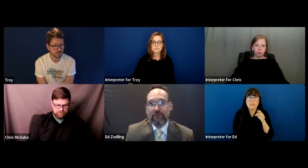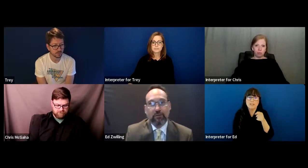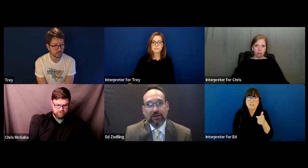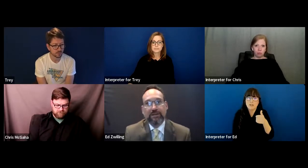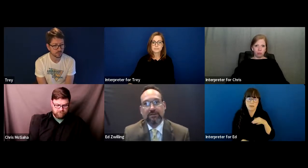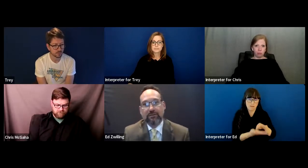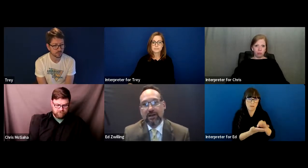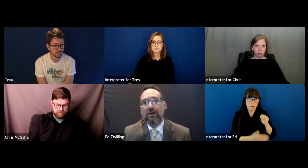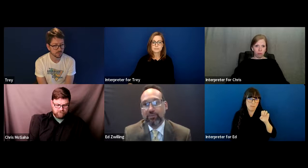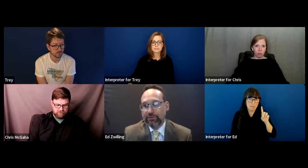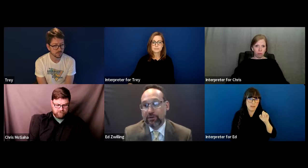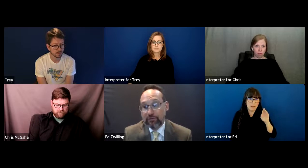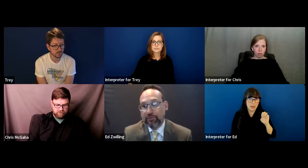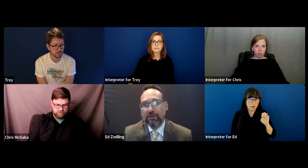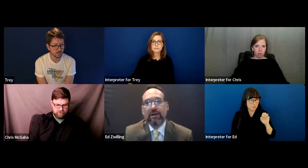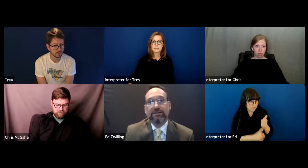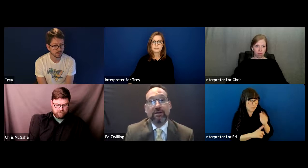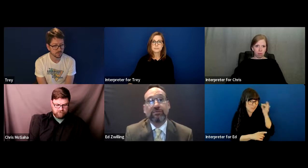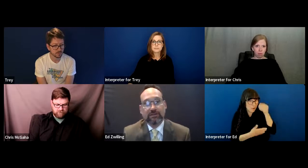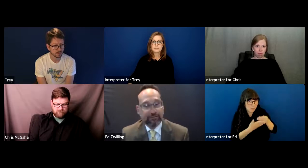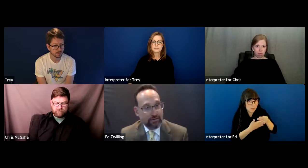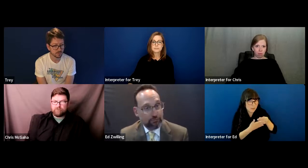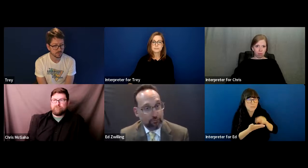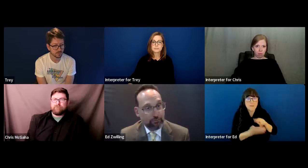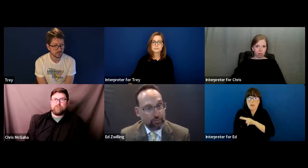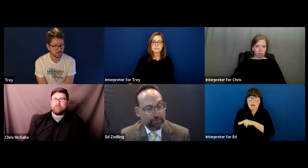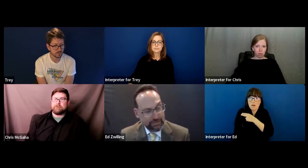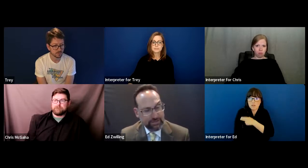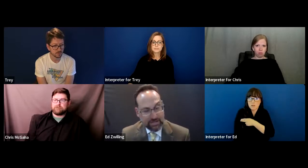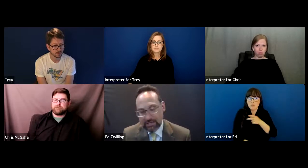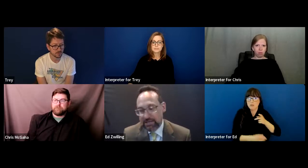that's federal money, so that hospital's governed and subject to 504 Rehabilitation Act.